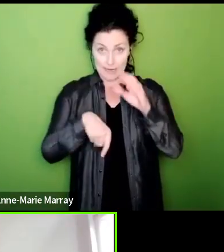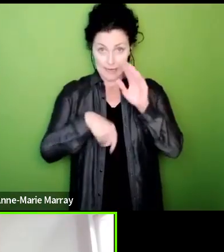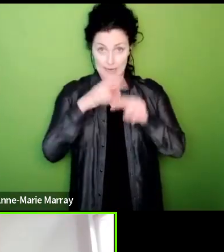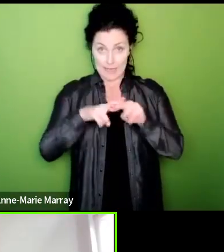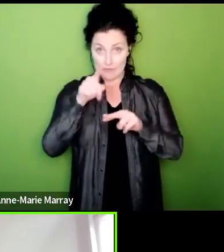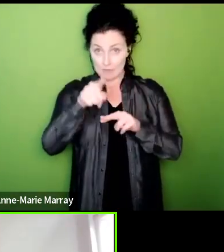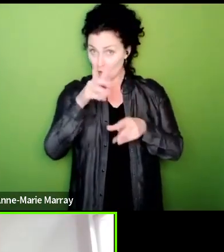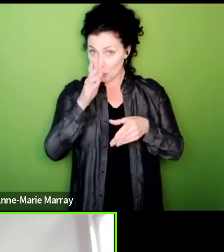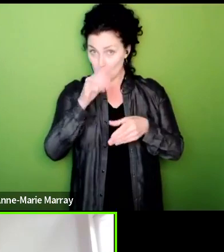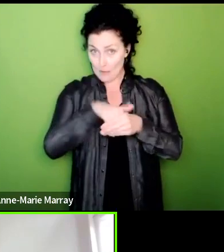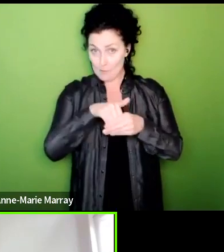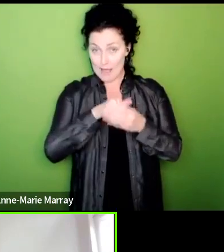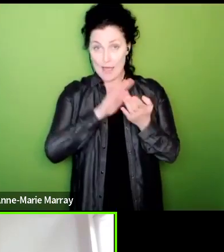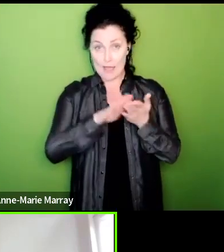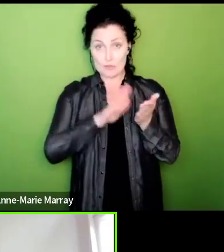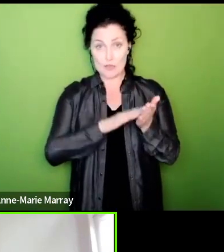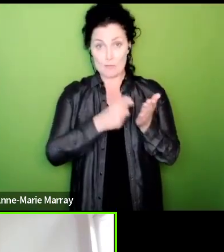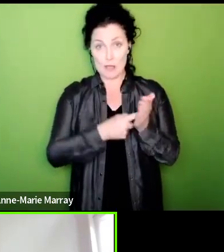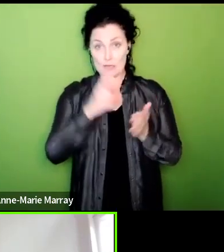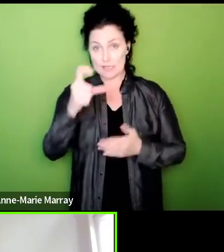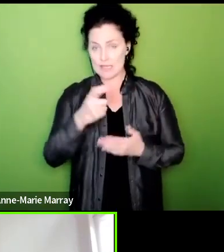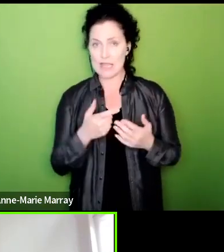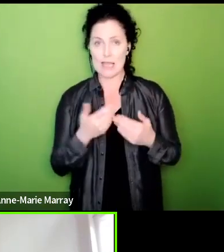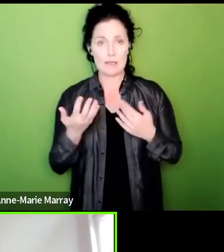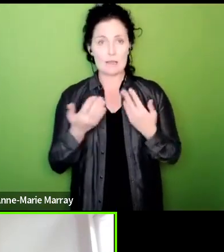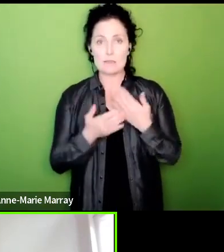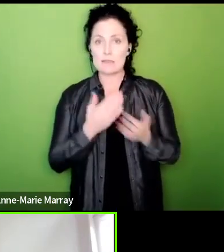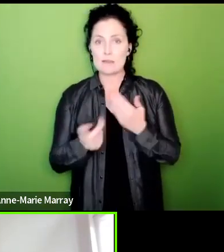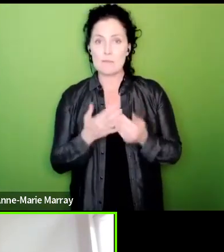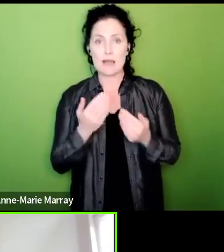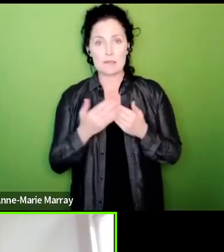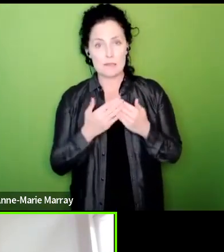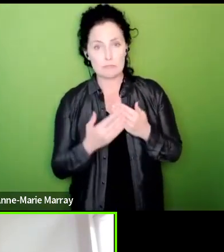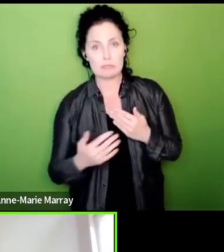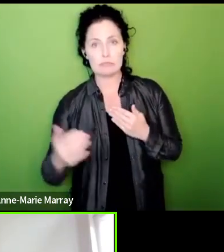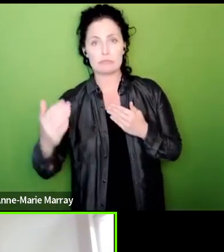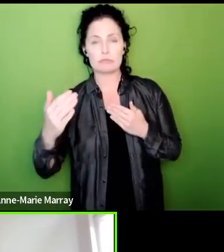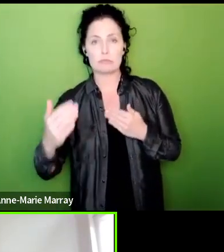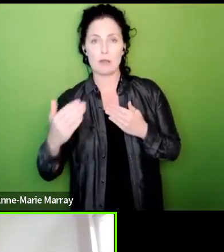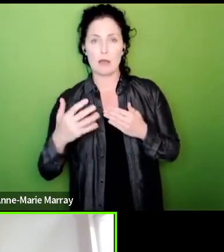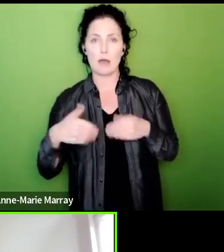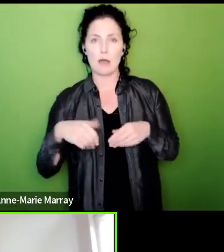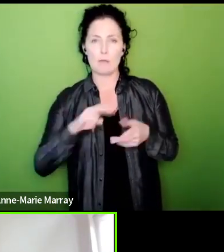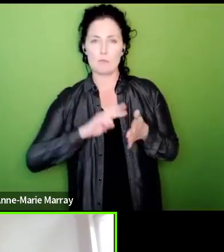of any longer term pay arrangements that they've had in there in recent times every member in HMRC